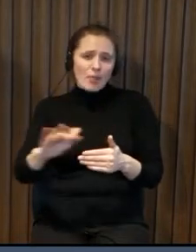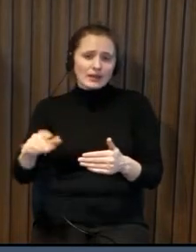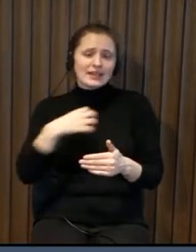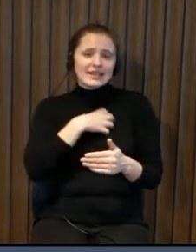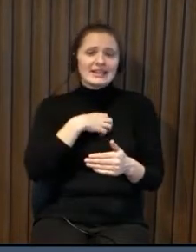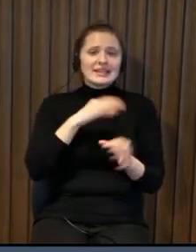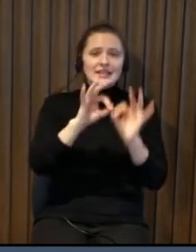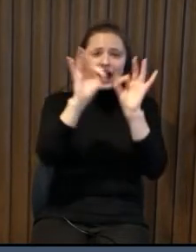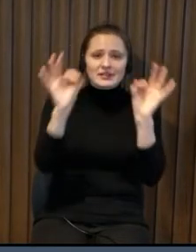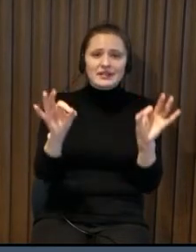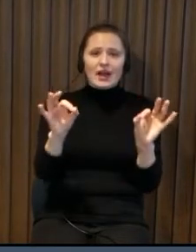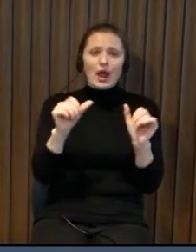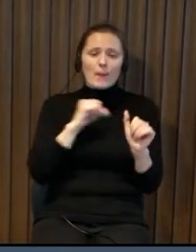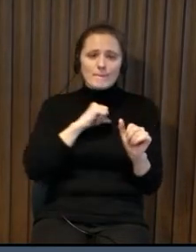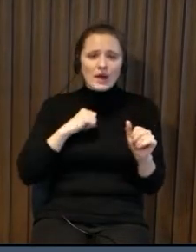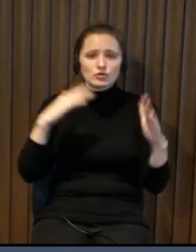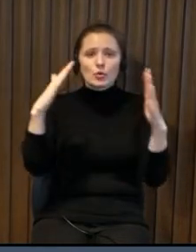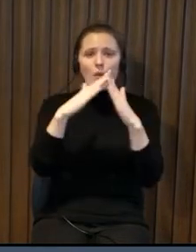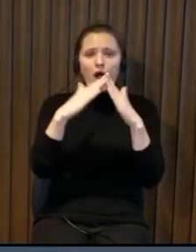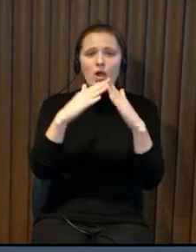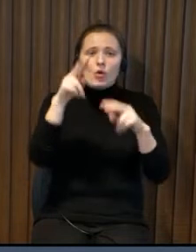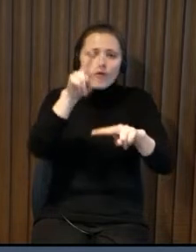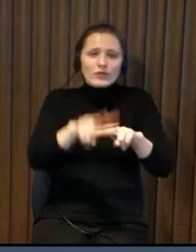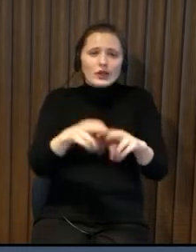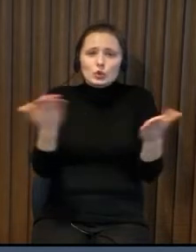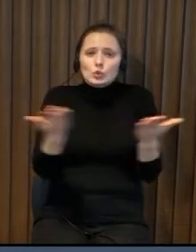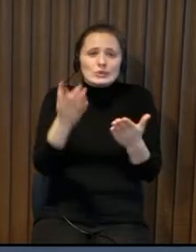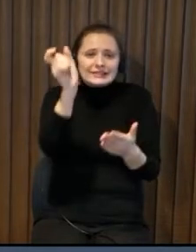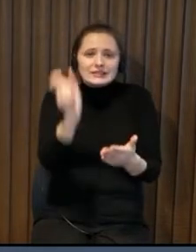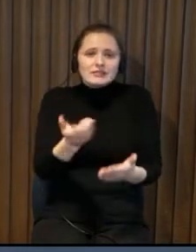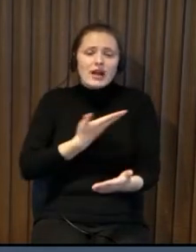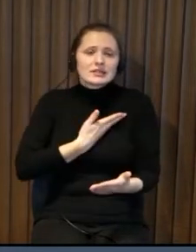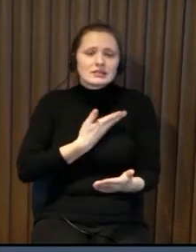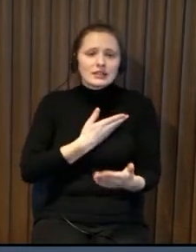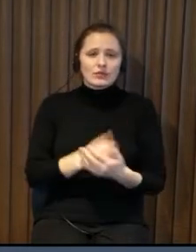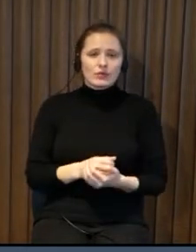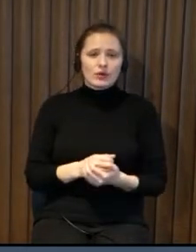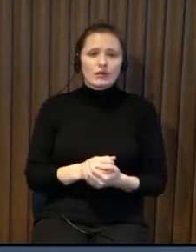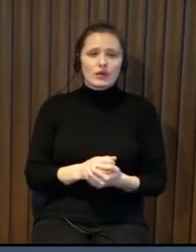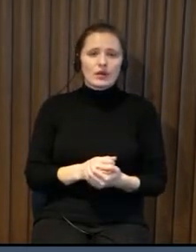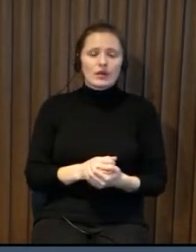reduced mobility so let us start with a building where the person the individual lives